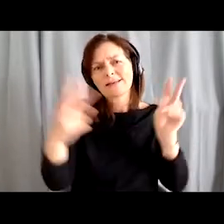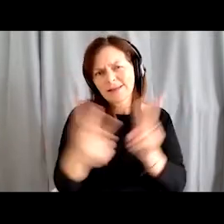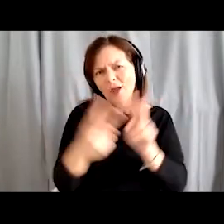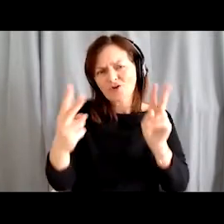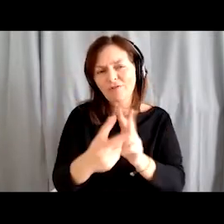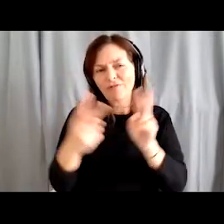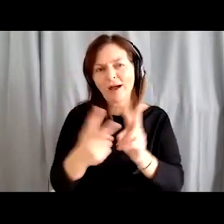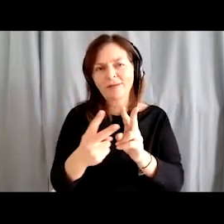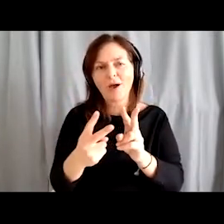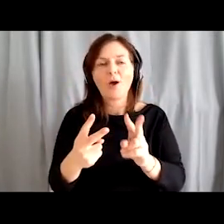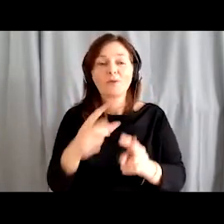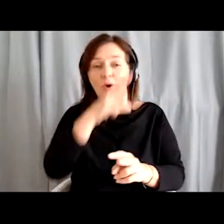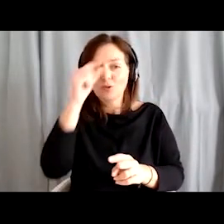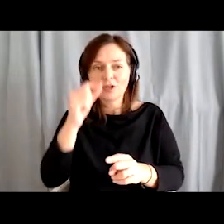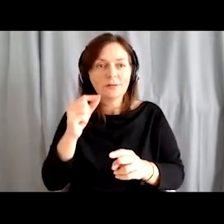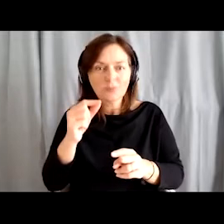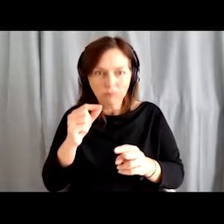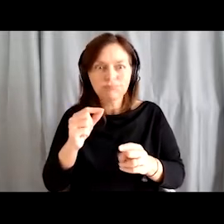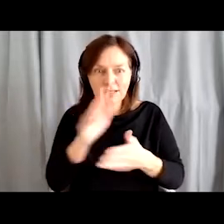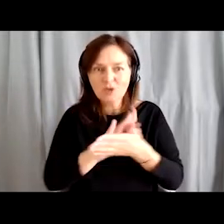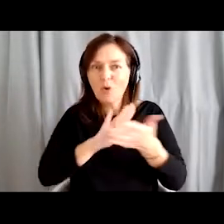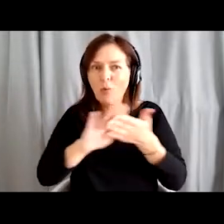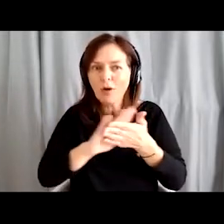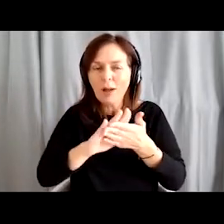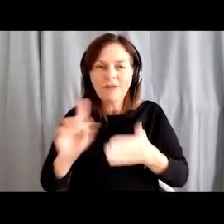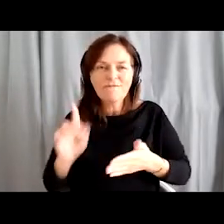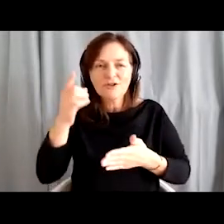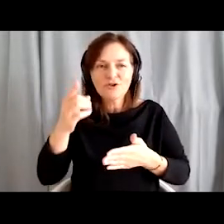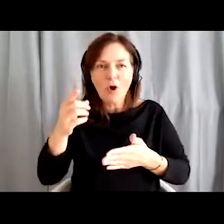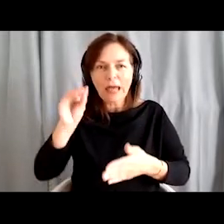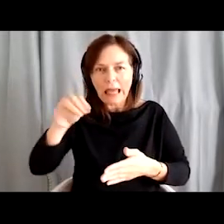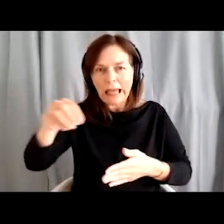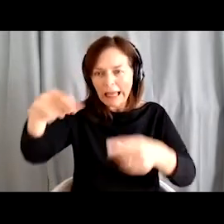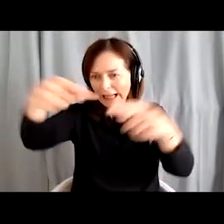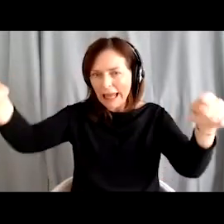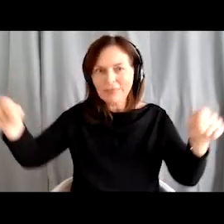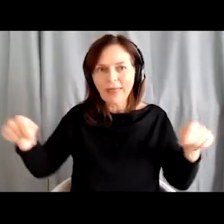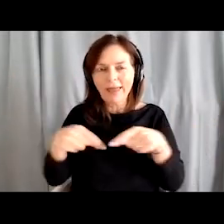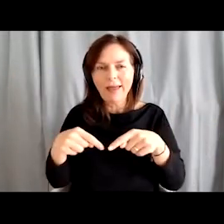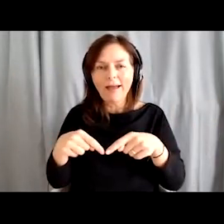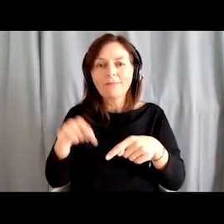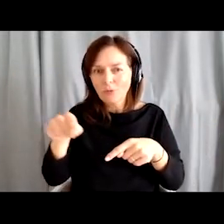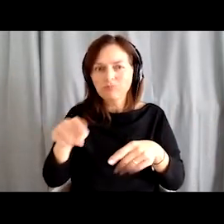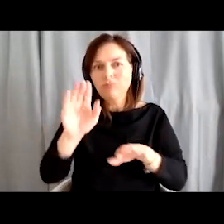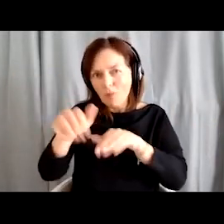the use of high raised garden beds and cultivated them, and they also offered their knowledge and skills